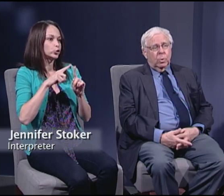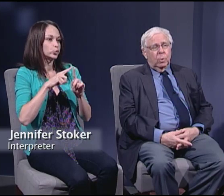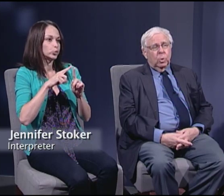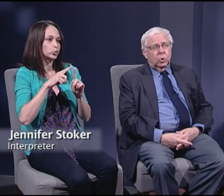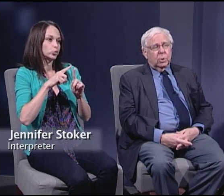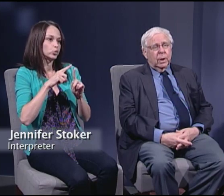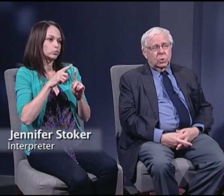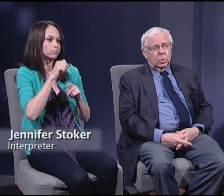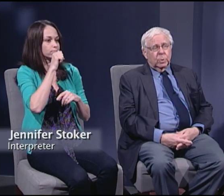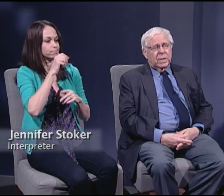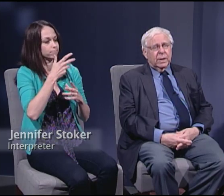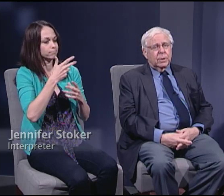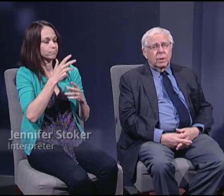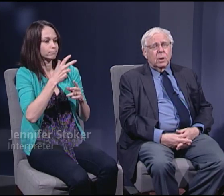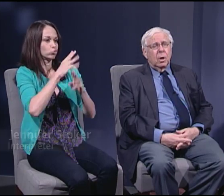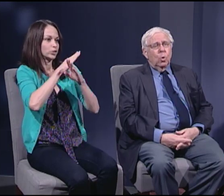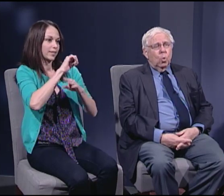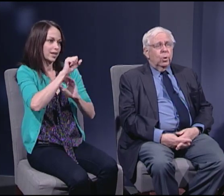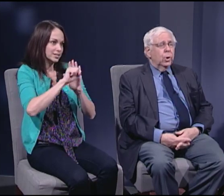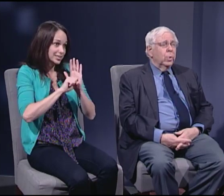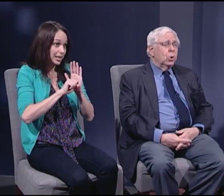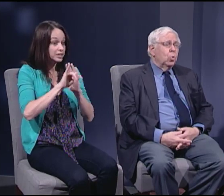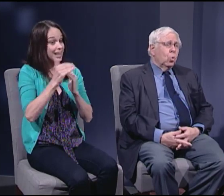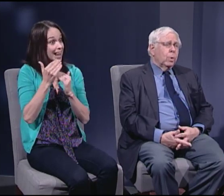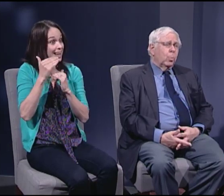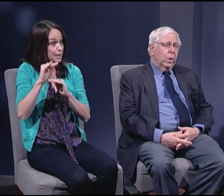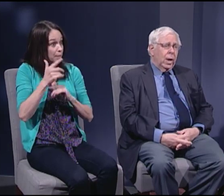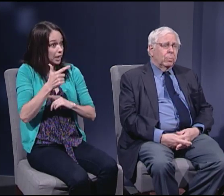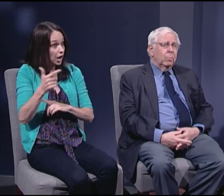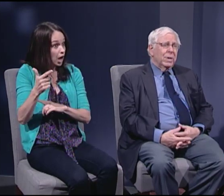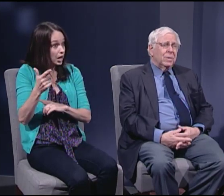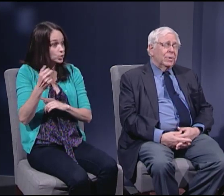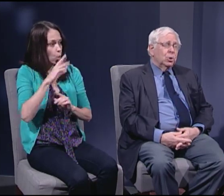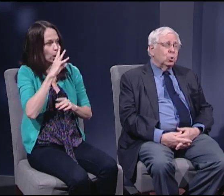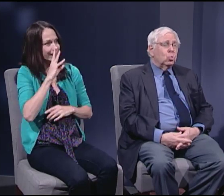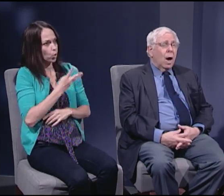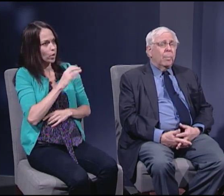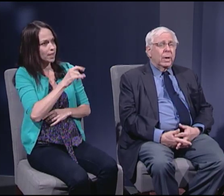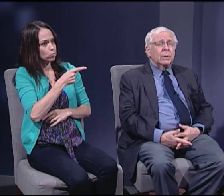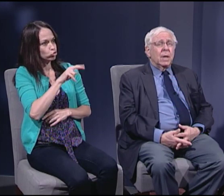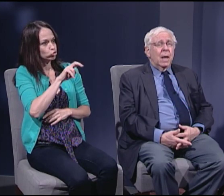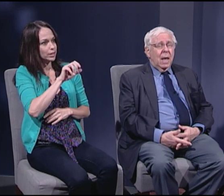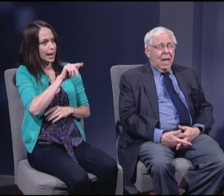within which guns are protected or do you ignore the preamble basically just drop it